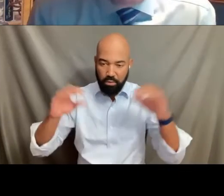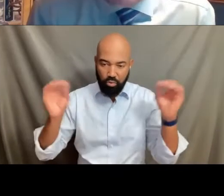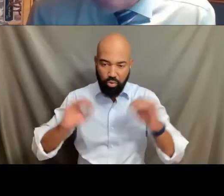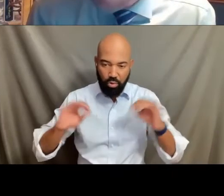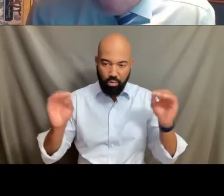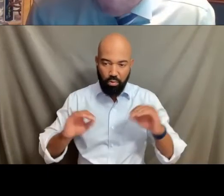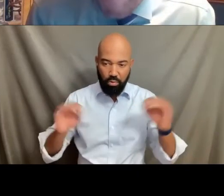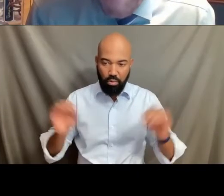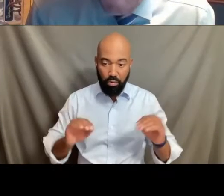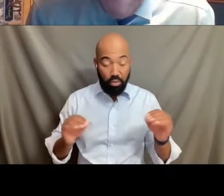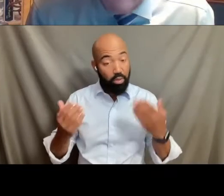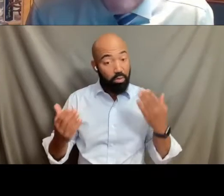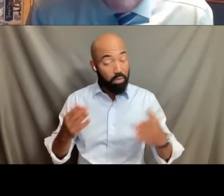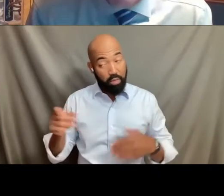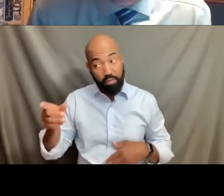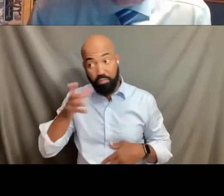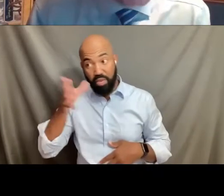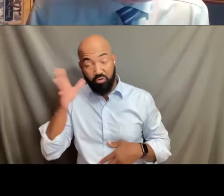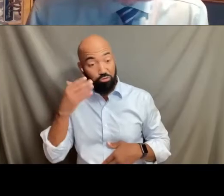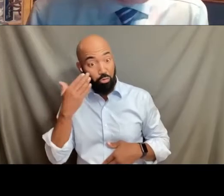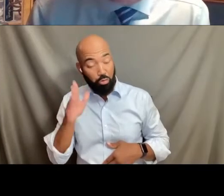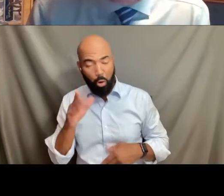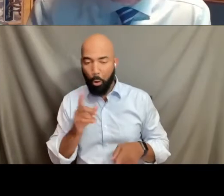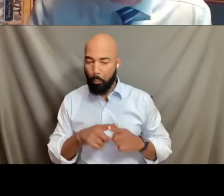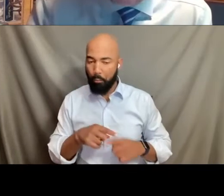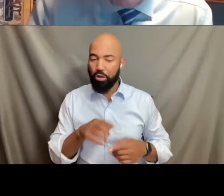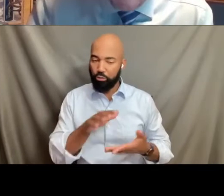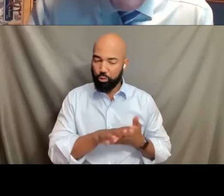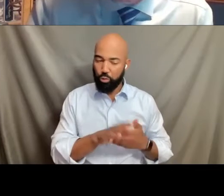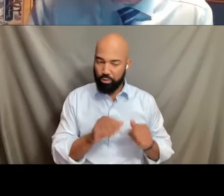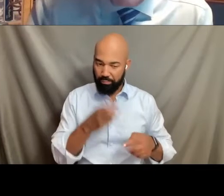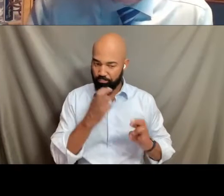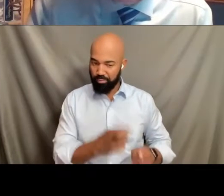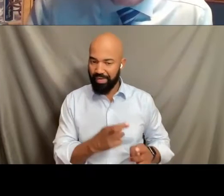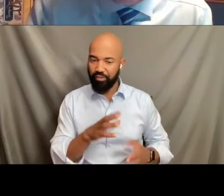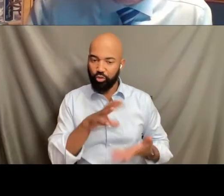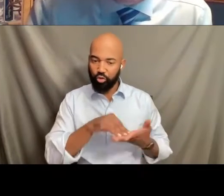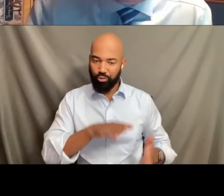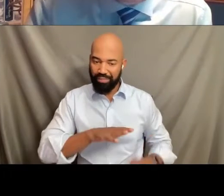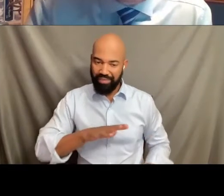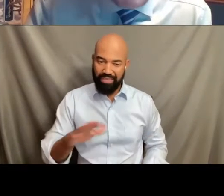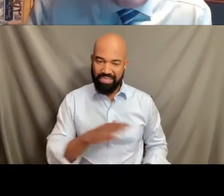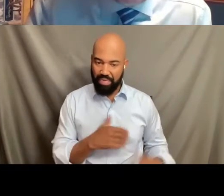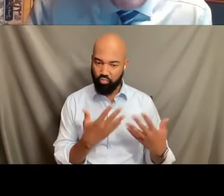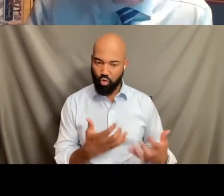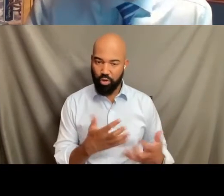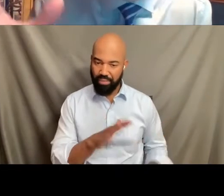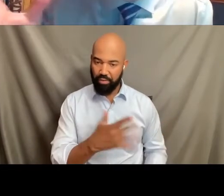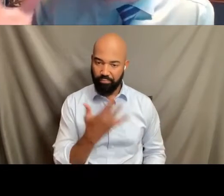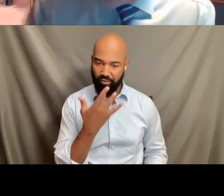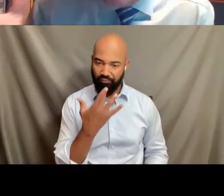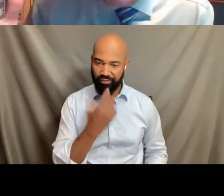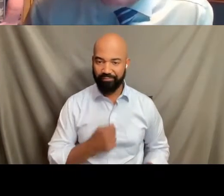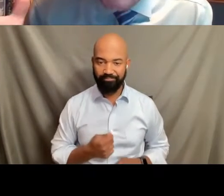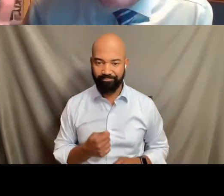who may or may not know about that. Again, an important issue for our transgender students as well. Let's talk about athletics,